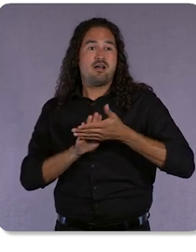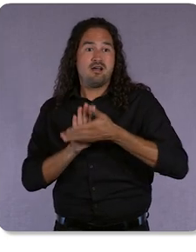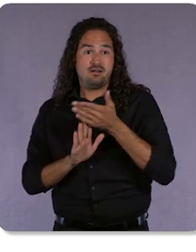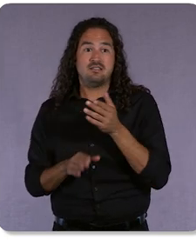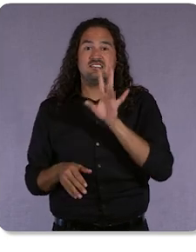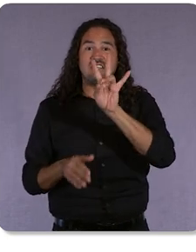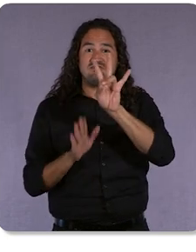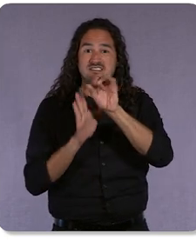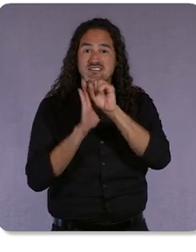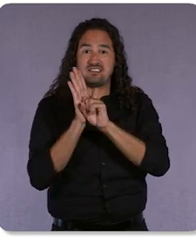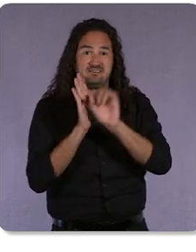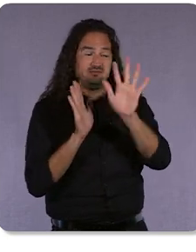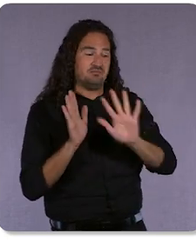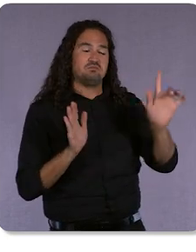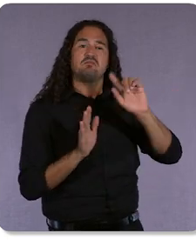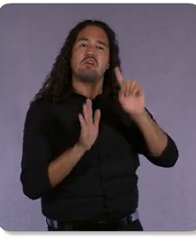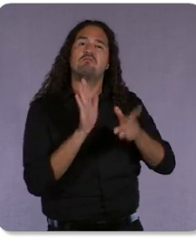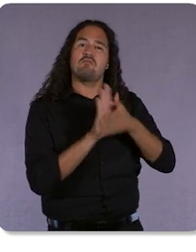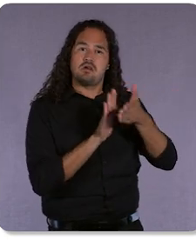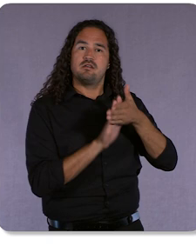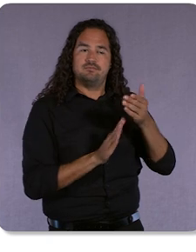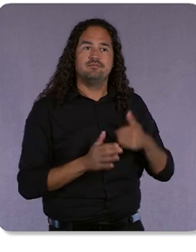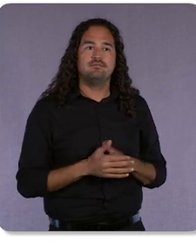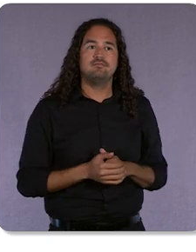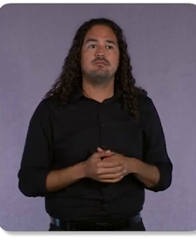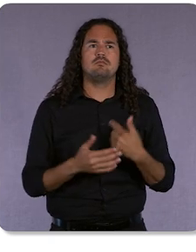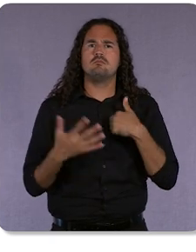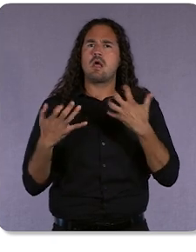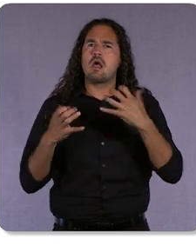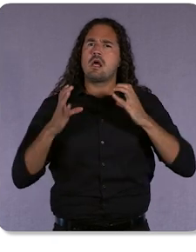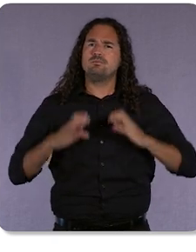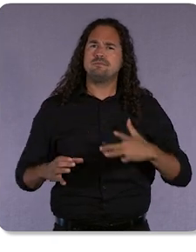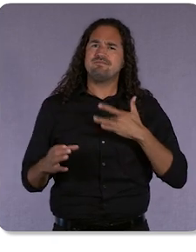We want our customers to be inspired by the regions and communities they live in.